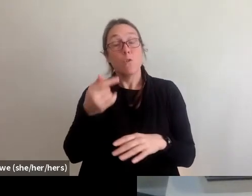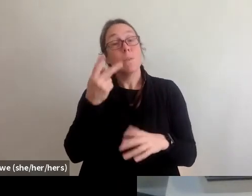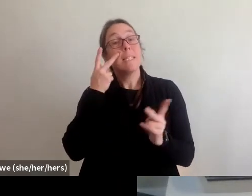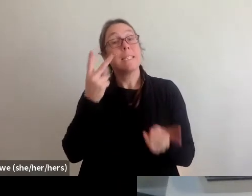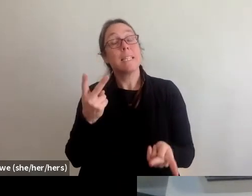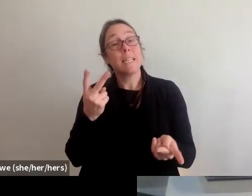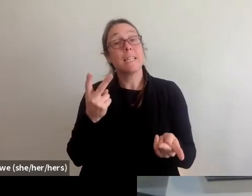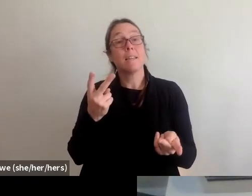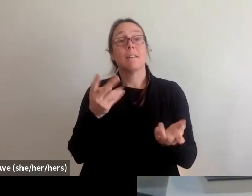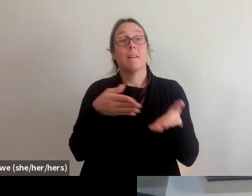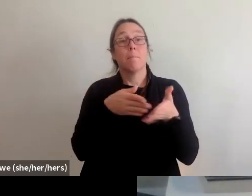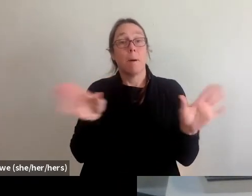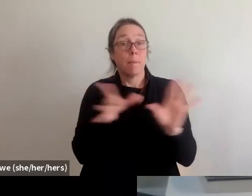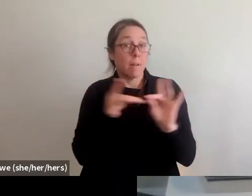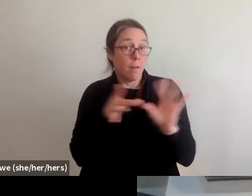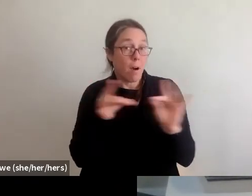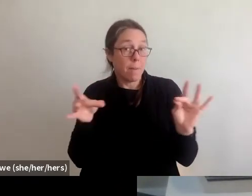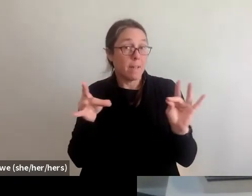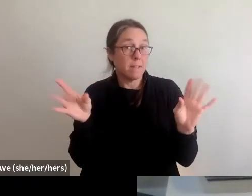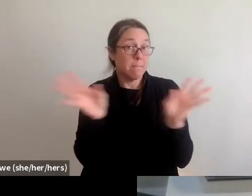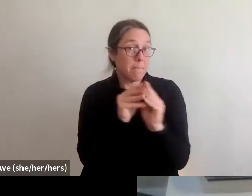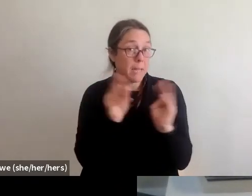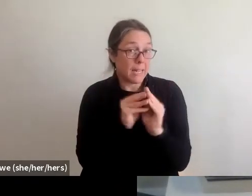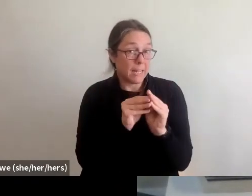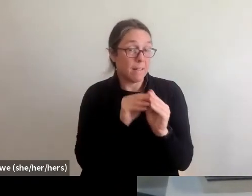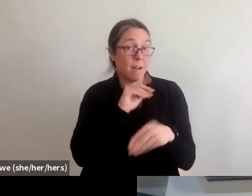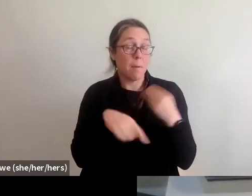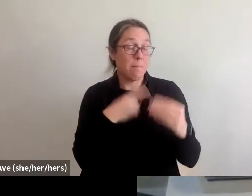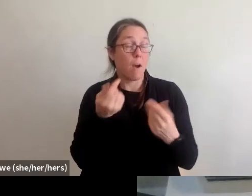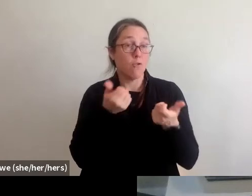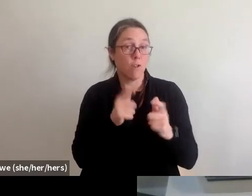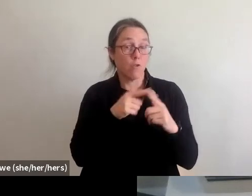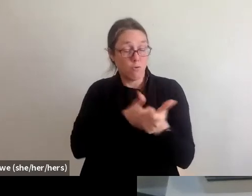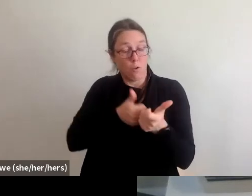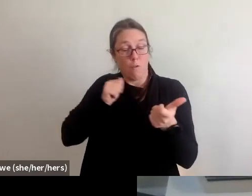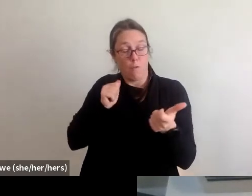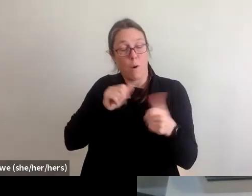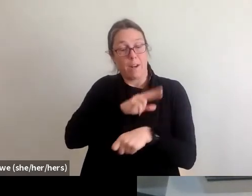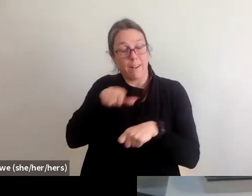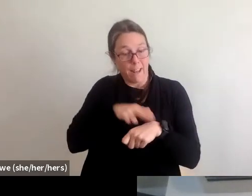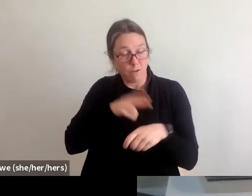or anything please go, I know they're boring and they were very long. They're very long and boring for me as well.